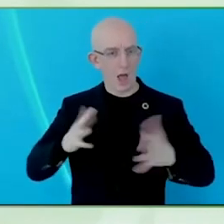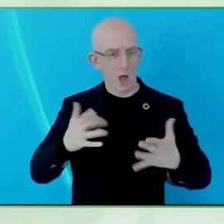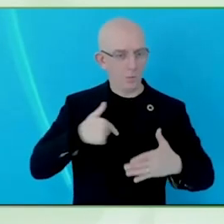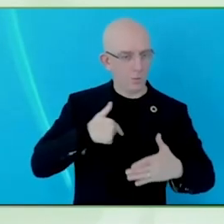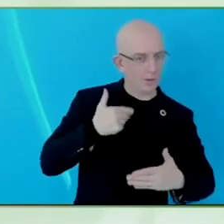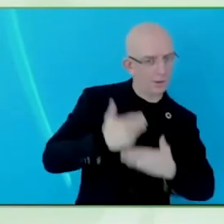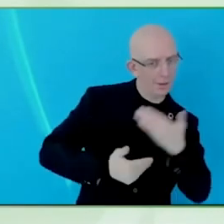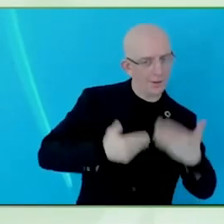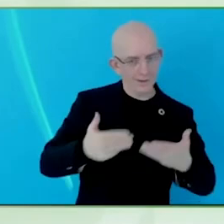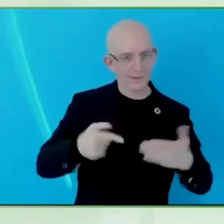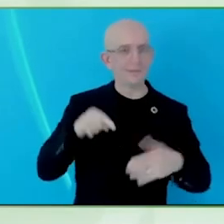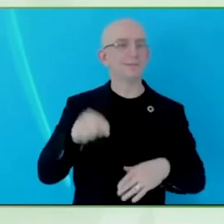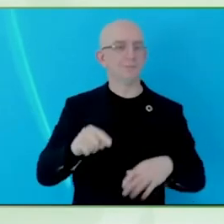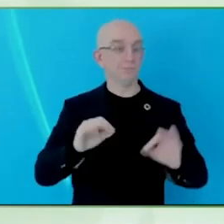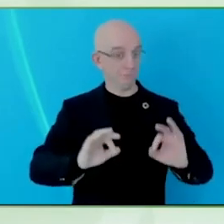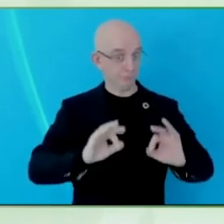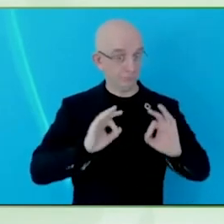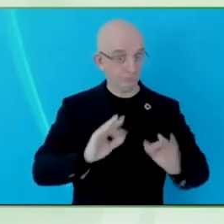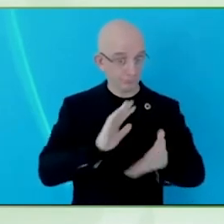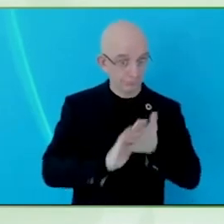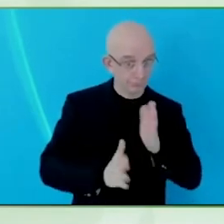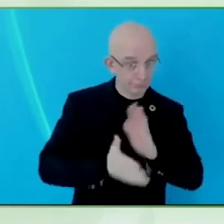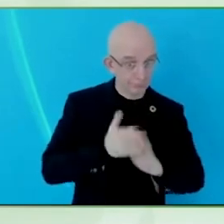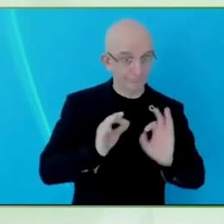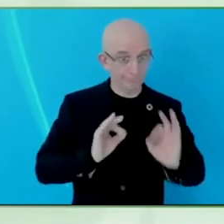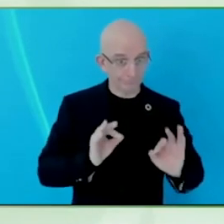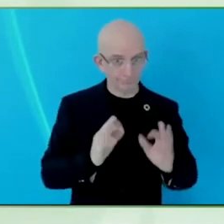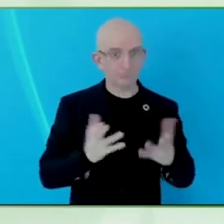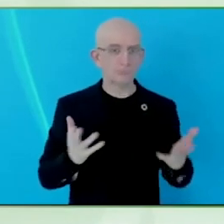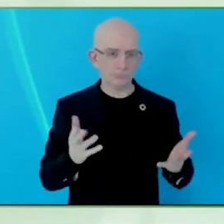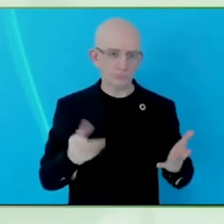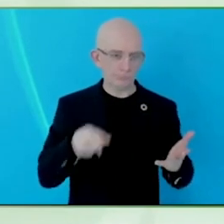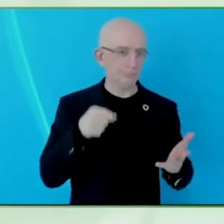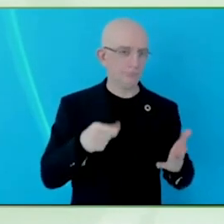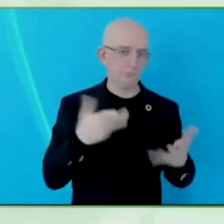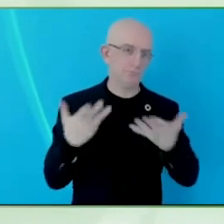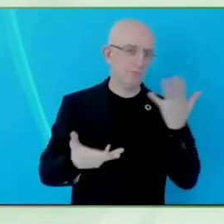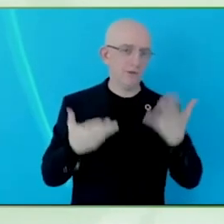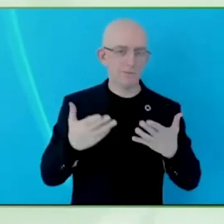Making sure we start off doing a sprint one, we design, we analyse,